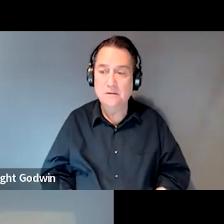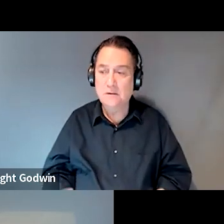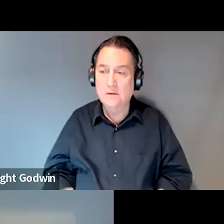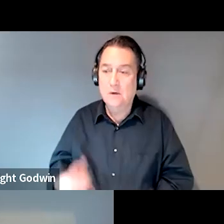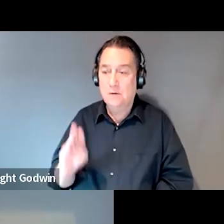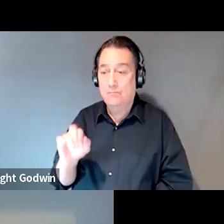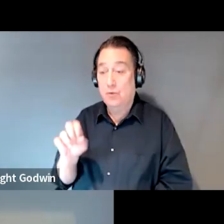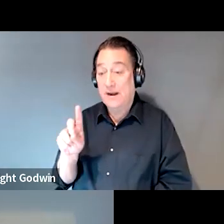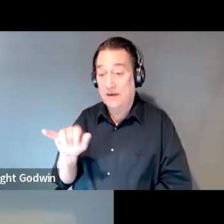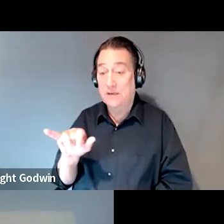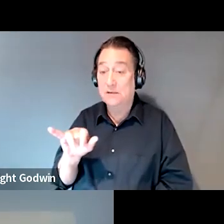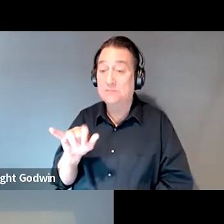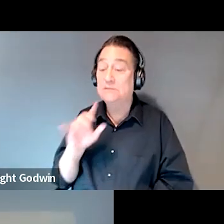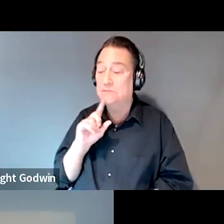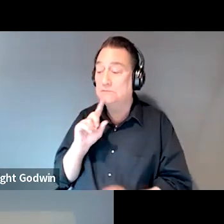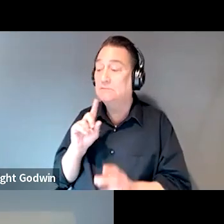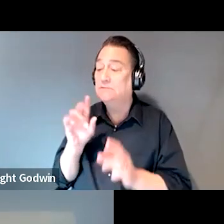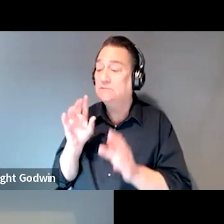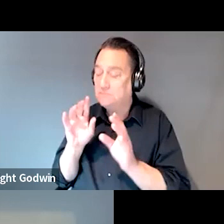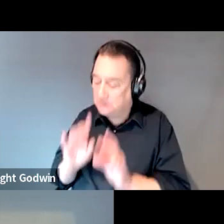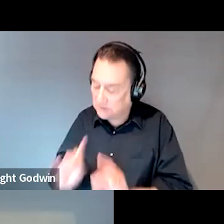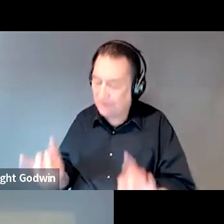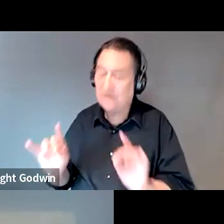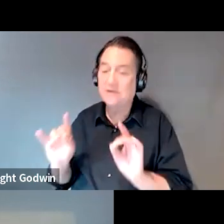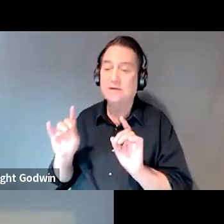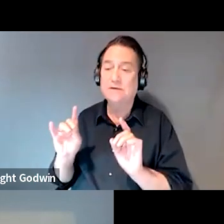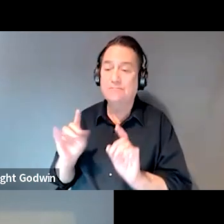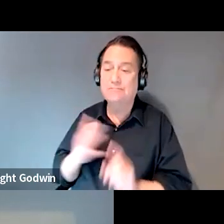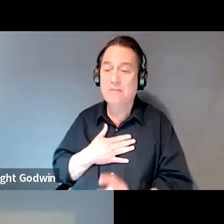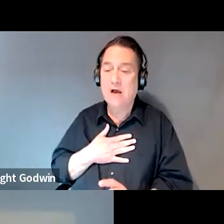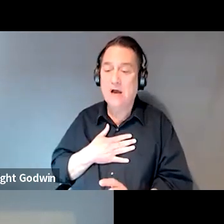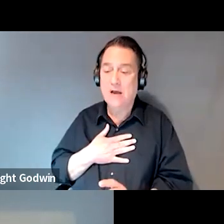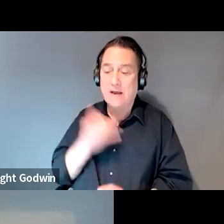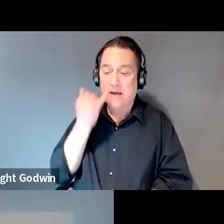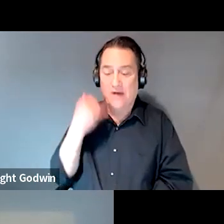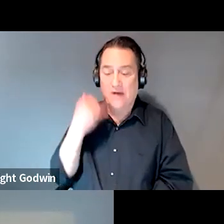Absolutely. Pretty much my process is, if I get an external referral,